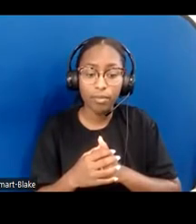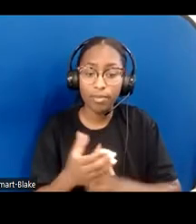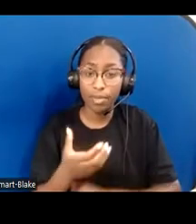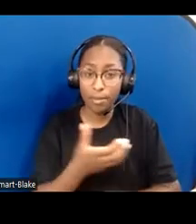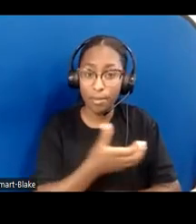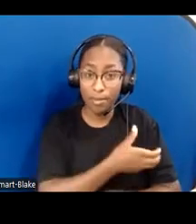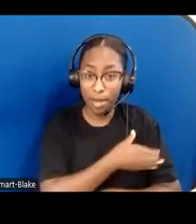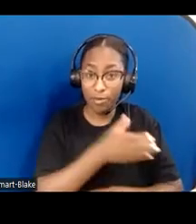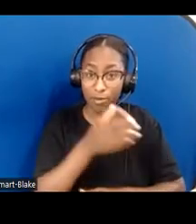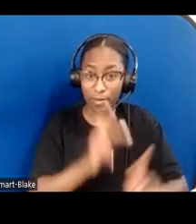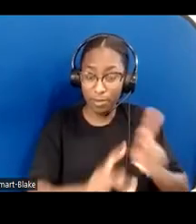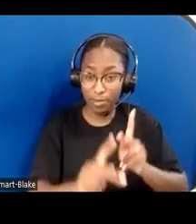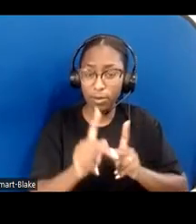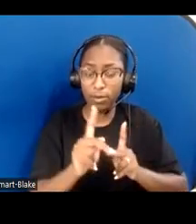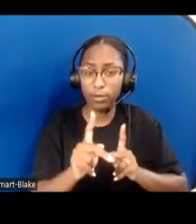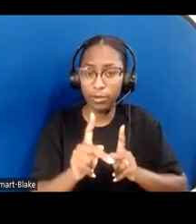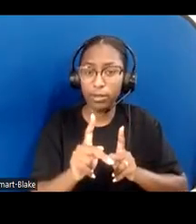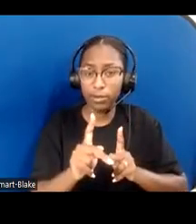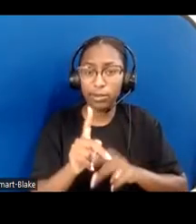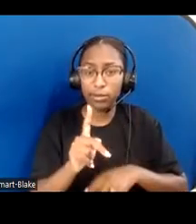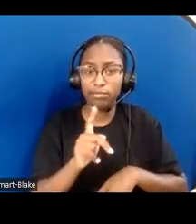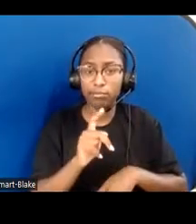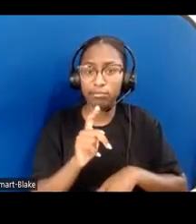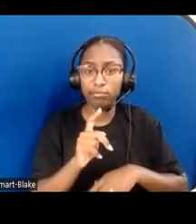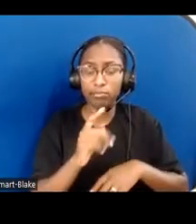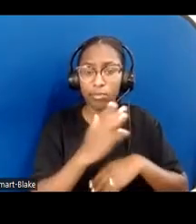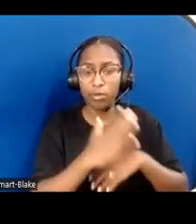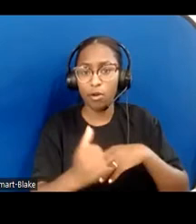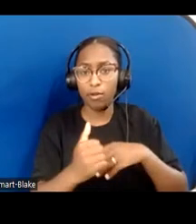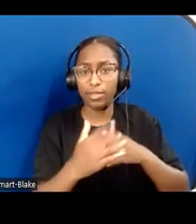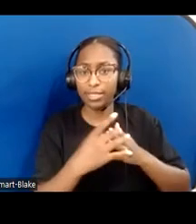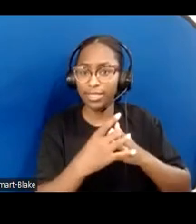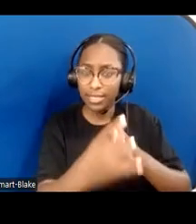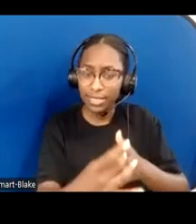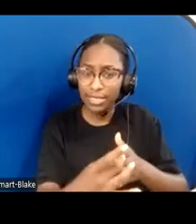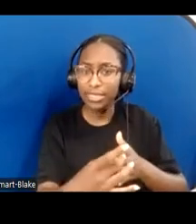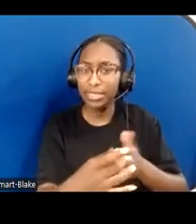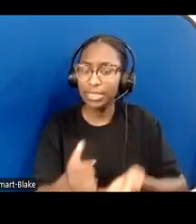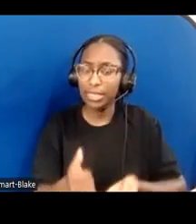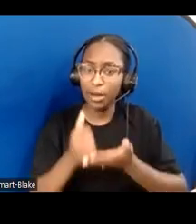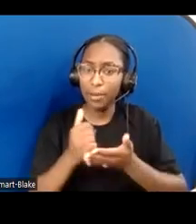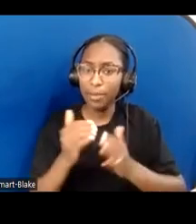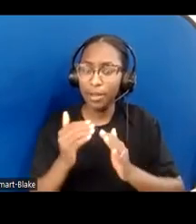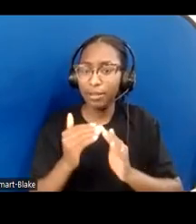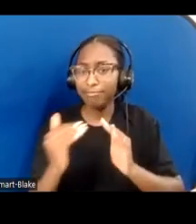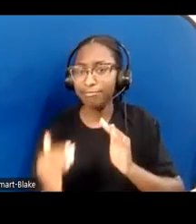the ones who reach down to save or help the less powerful. Our society usually values